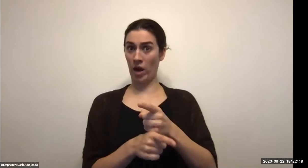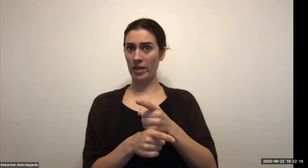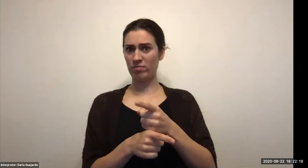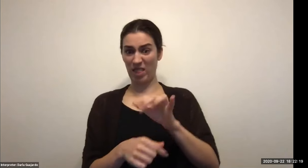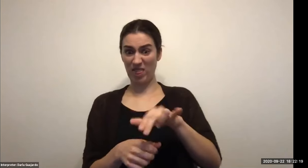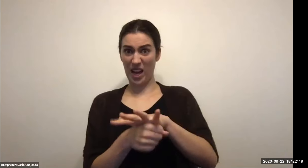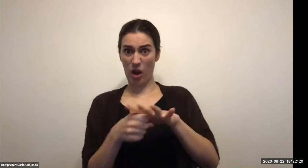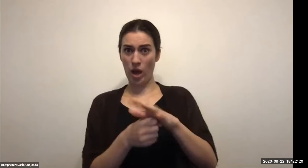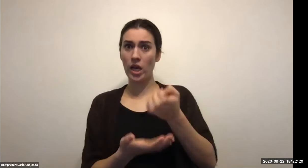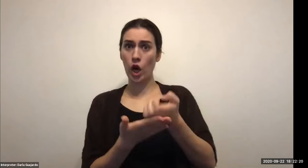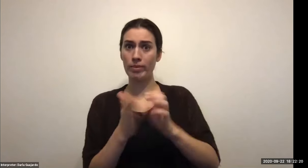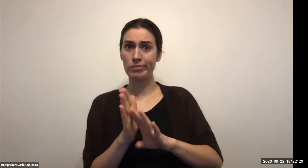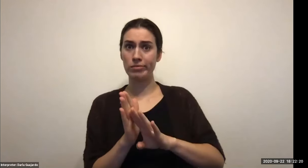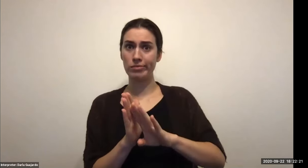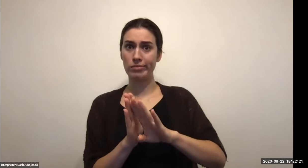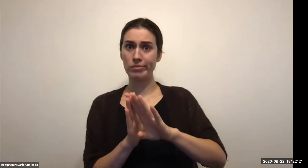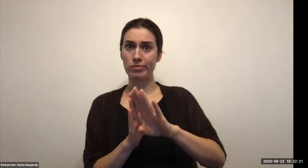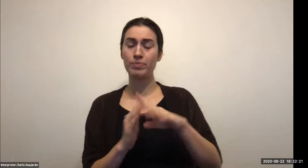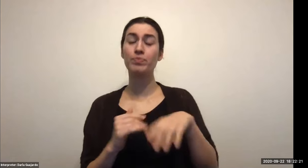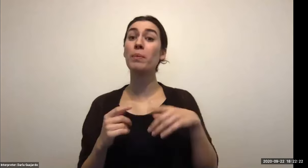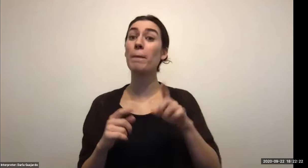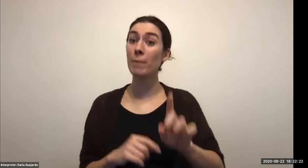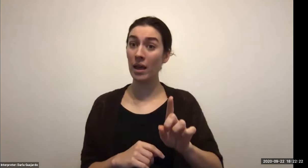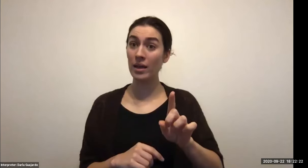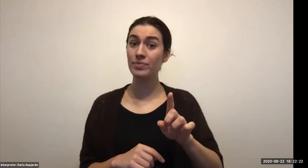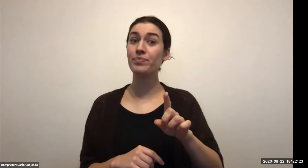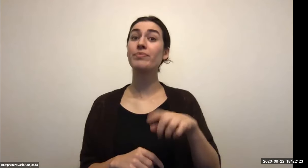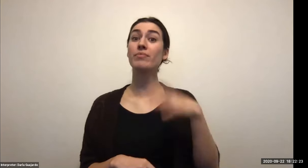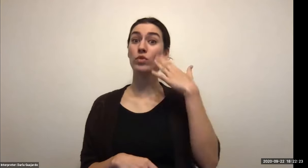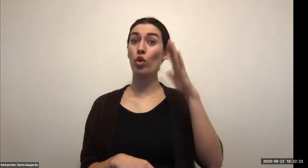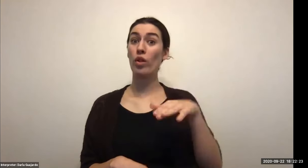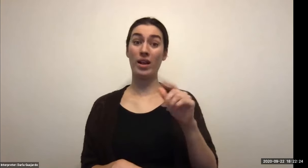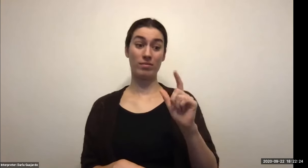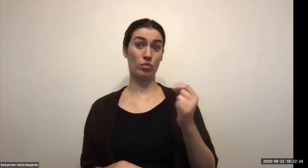Keith Wolling: Opportunities outside big cities and preserving cultural and natural heritage all around the world.